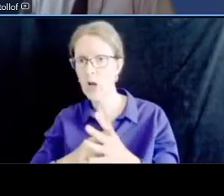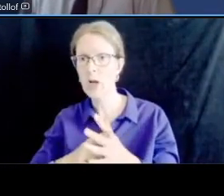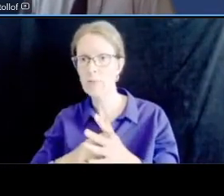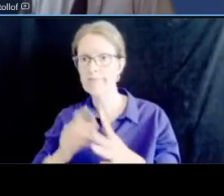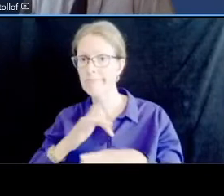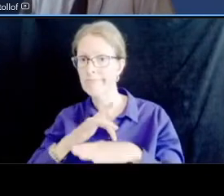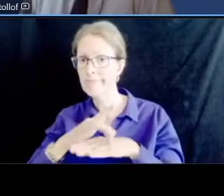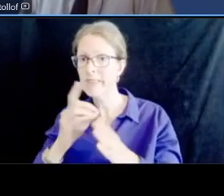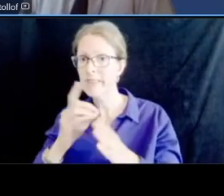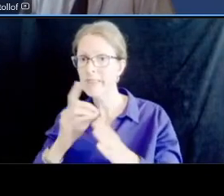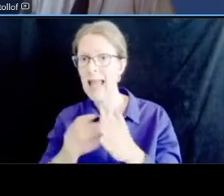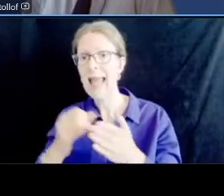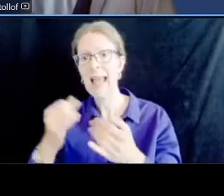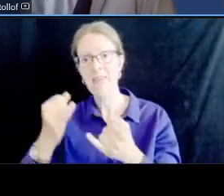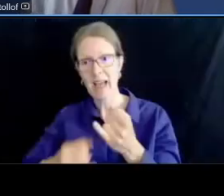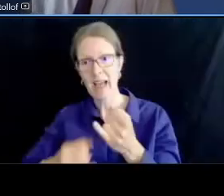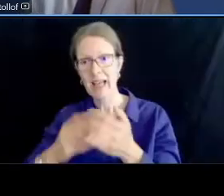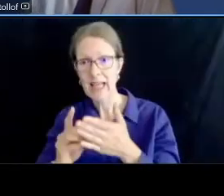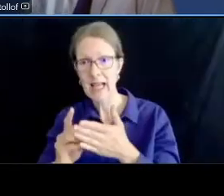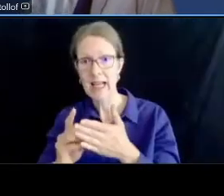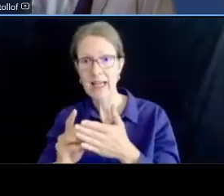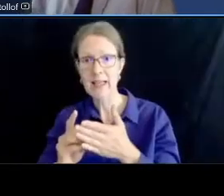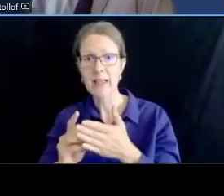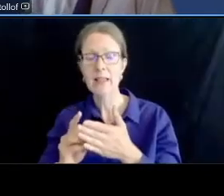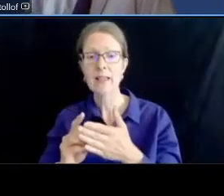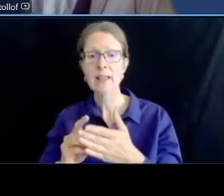calendar year 24 will have a construction procurement